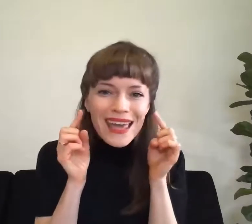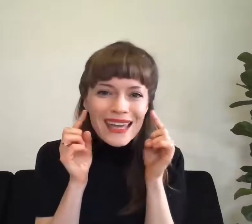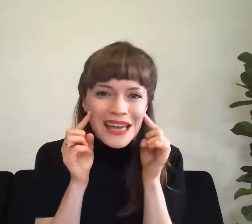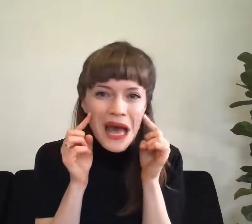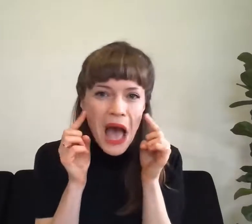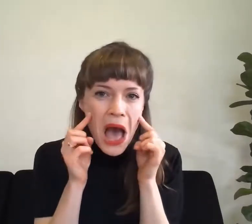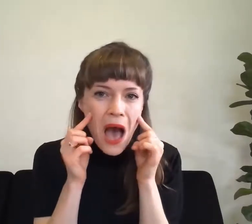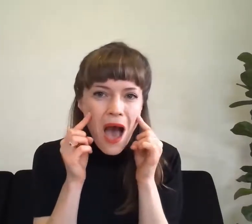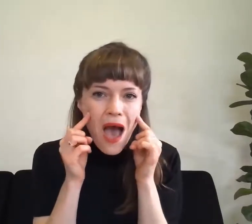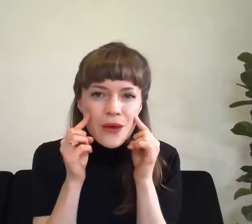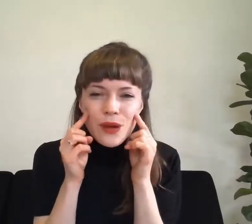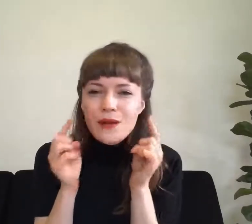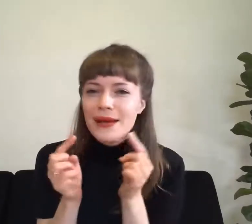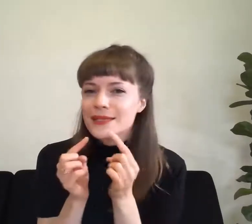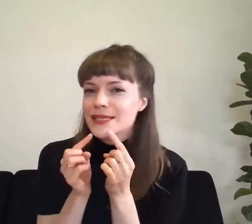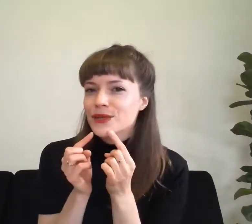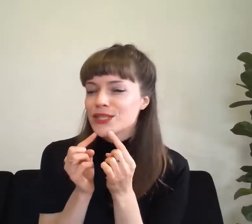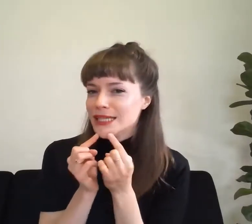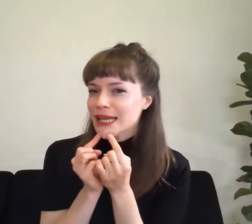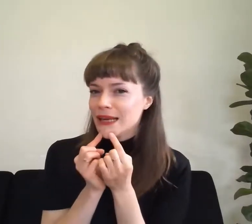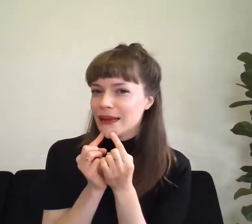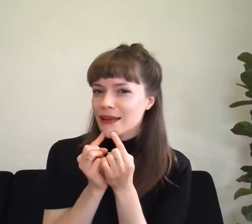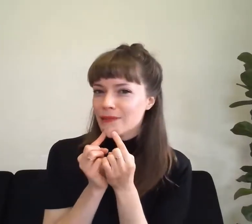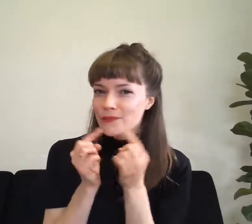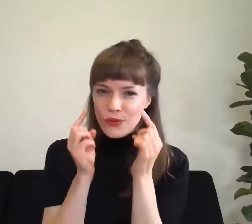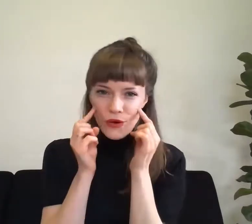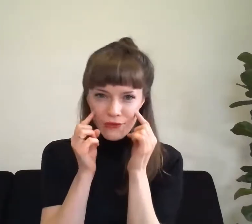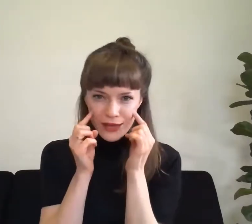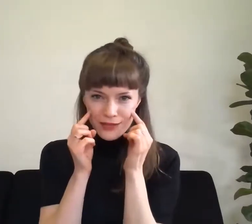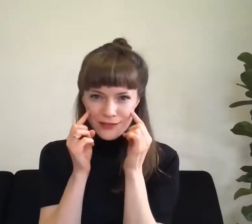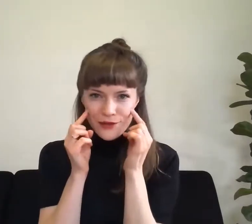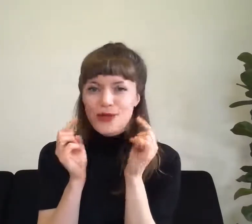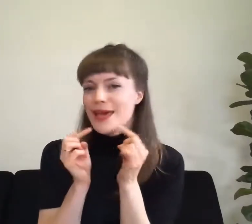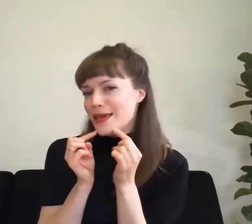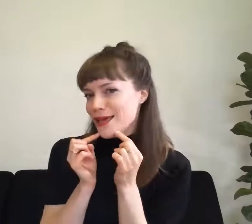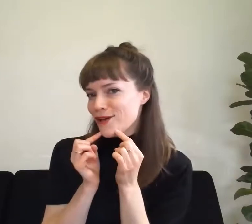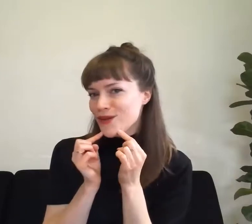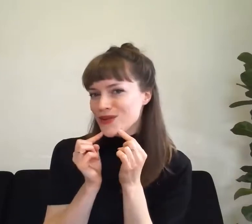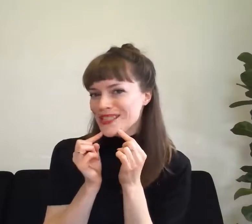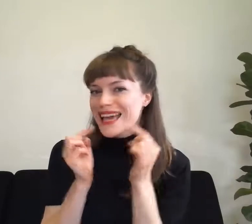Ah and whereabouts is your chin? Perfect. Okay here goes